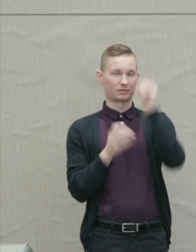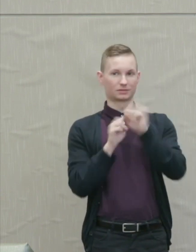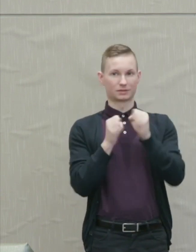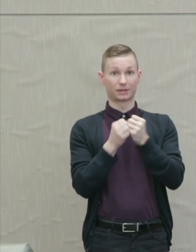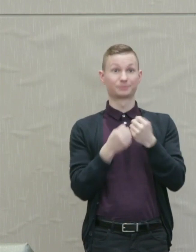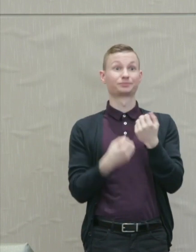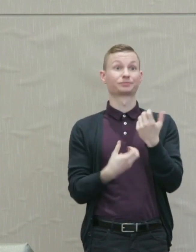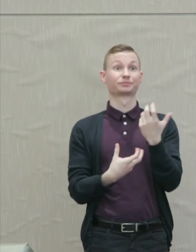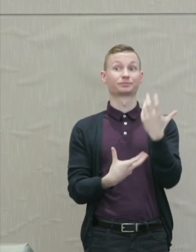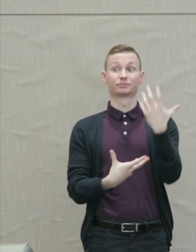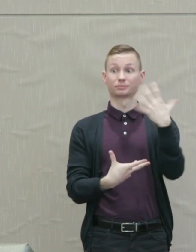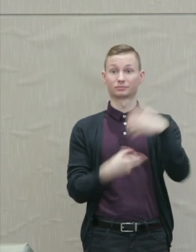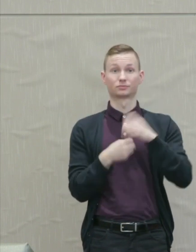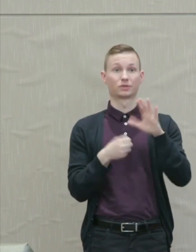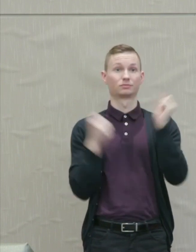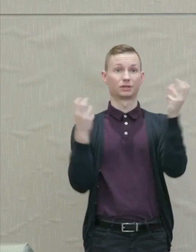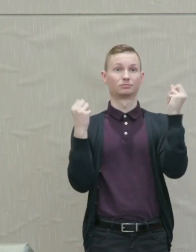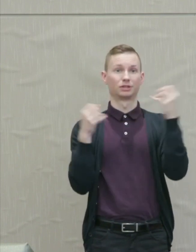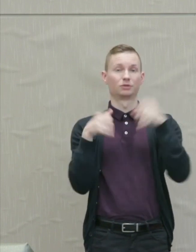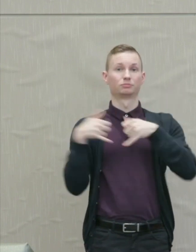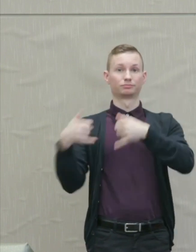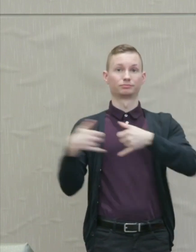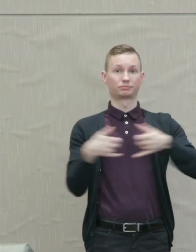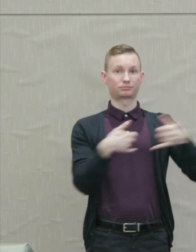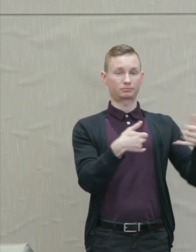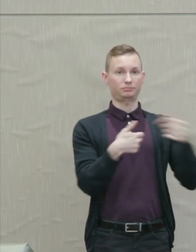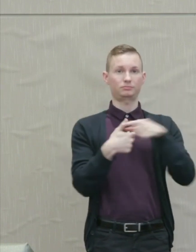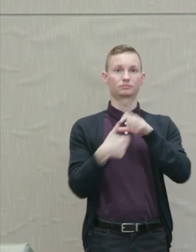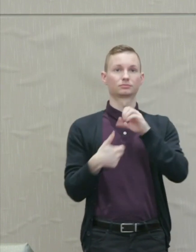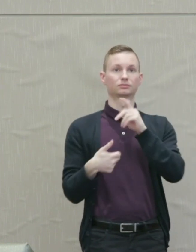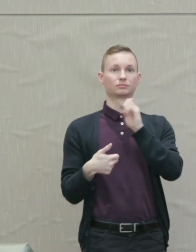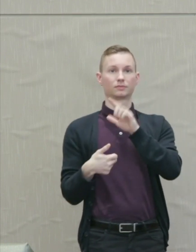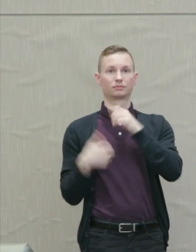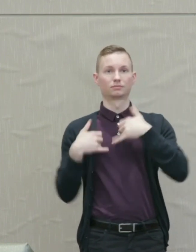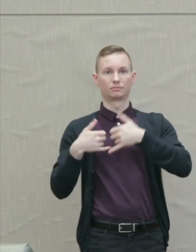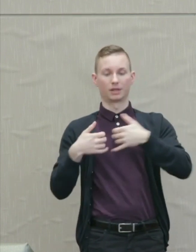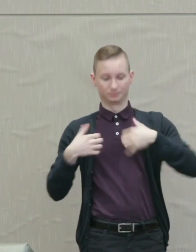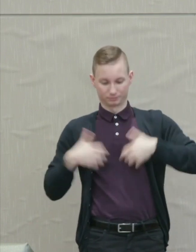Among her many, many awards are the Centennial Medal of the Graduate School of Arts and Sciences